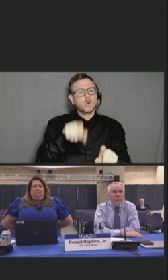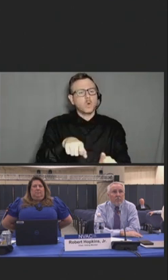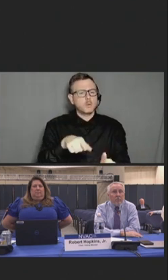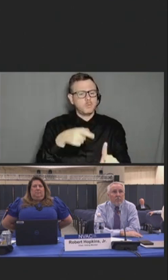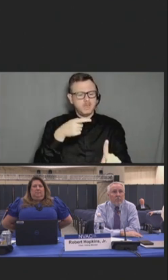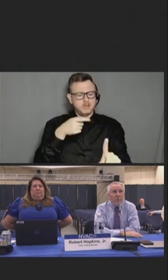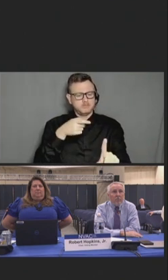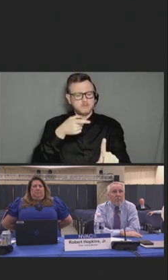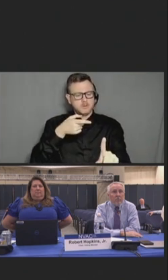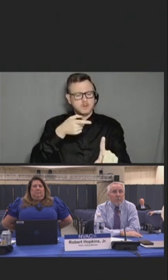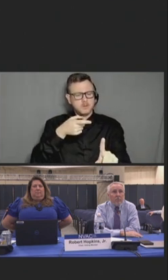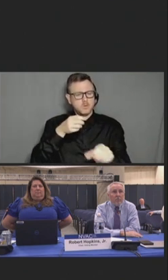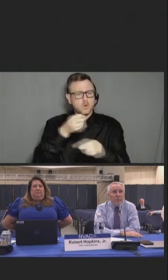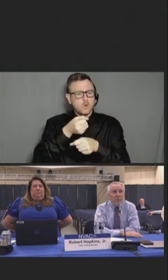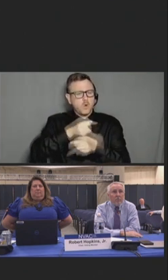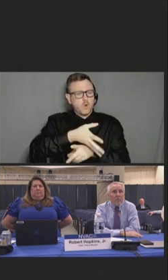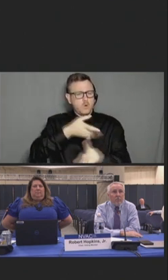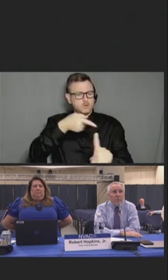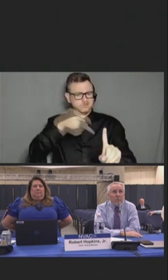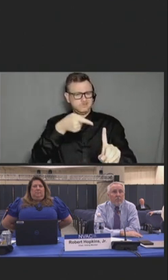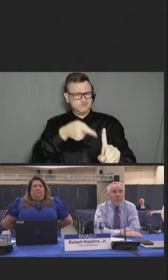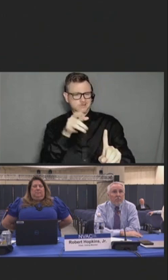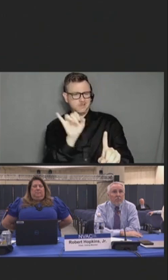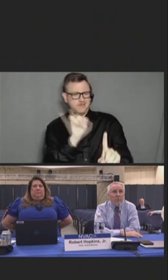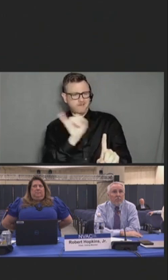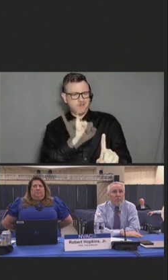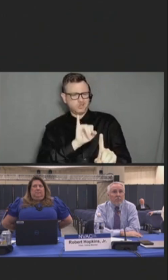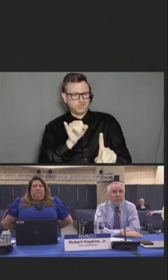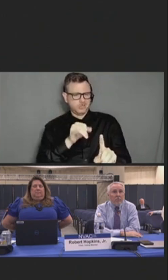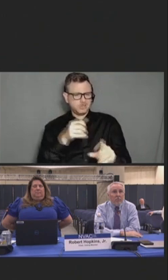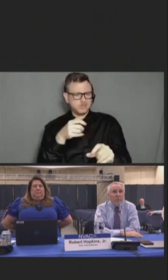very infection that the community is trying to prevent."